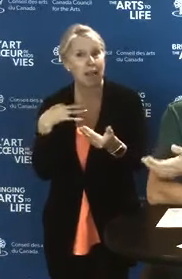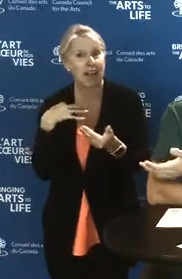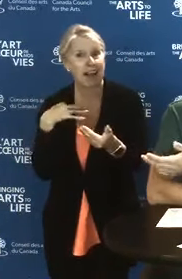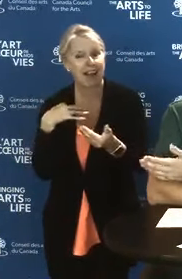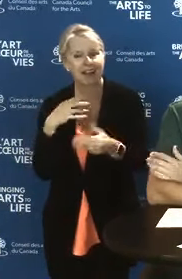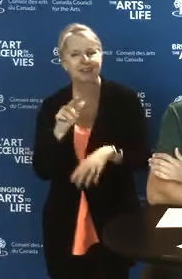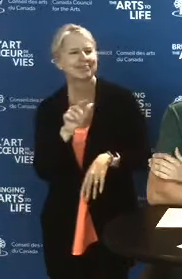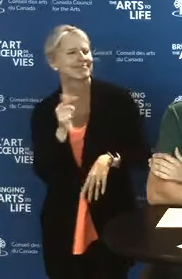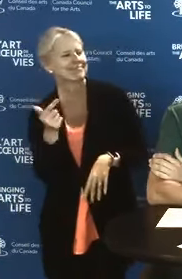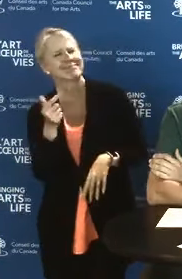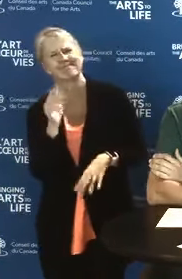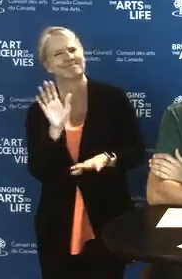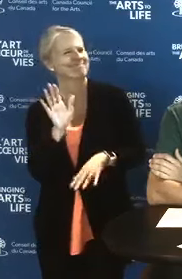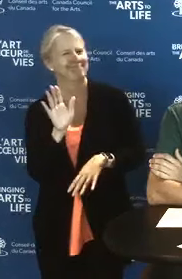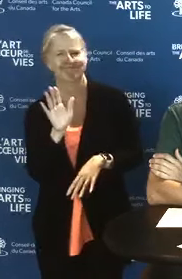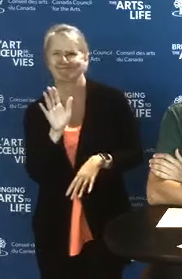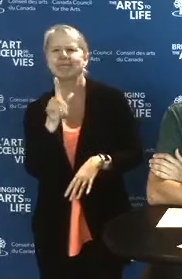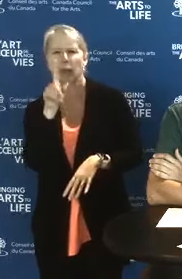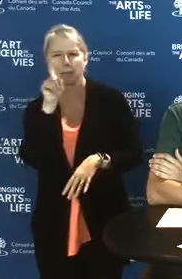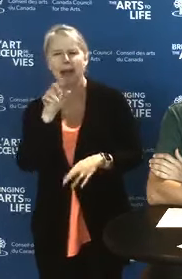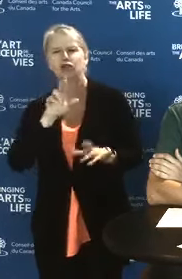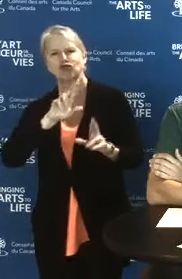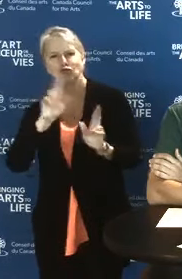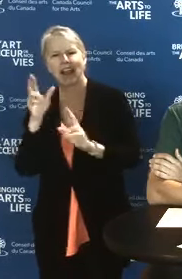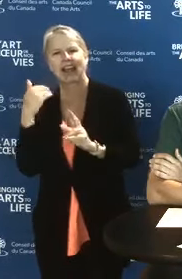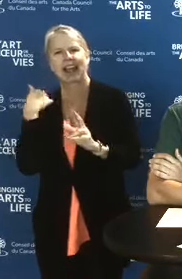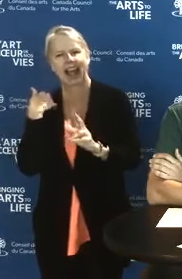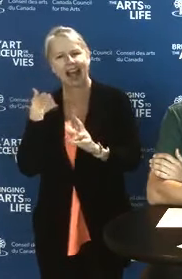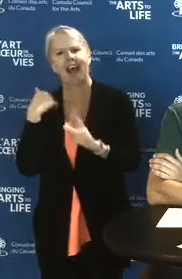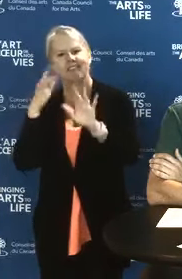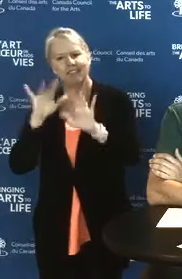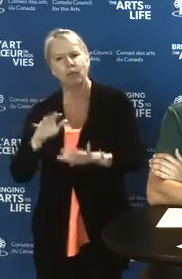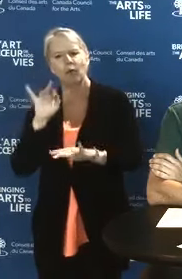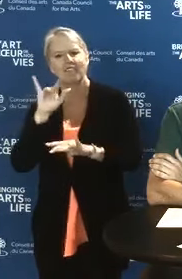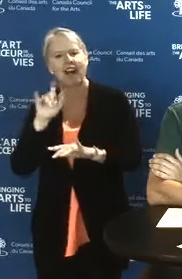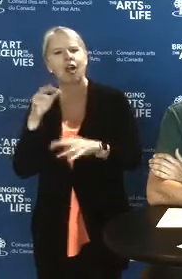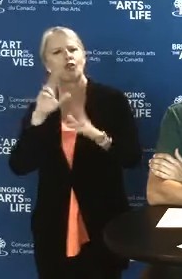No, you really need a profile that has been validated in the Canada Council portal,